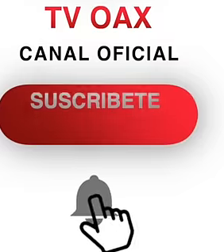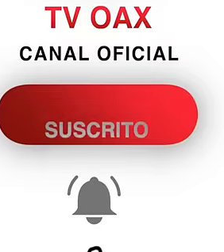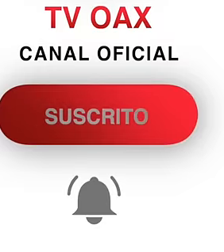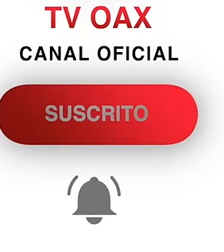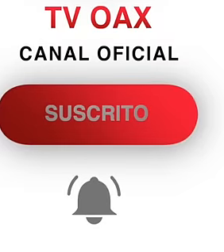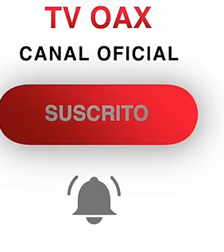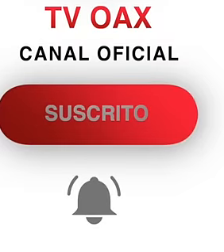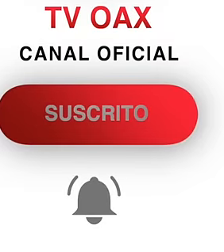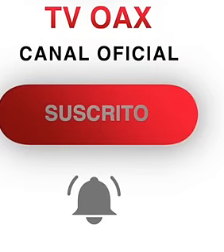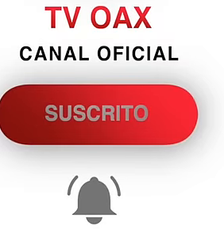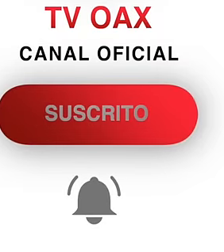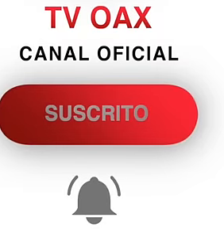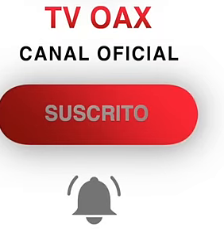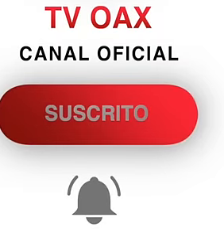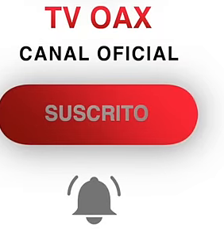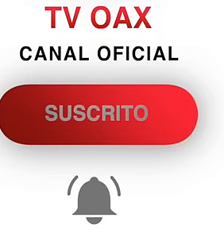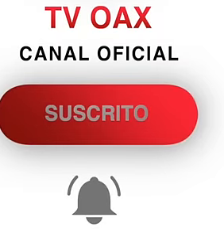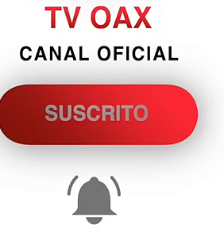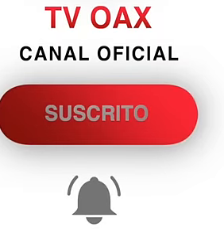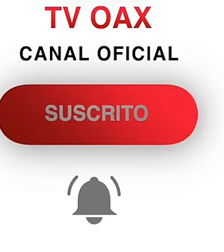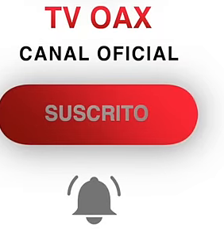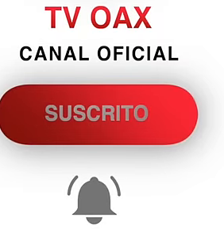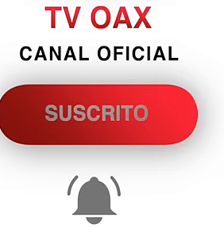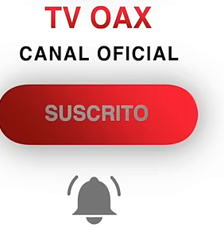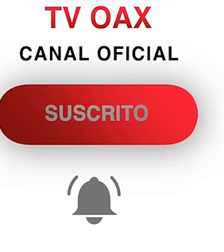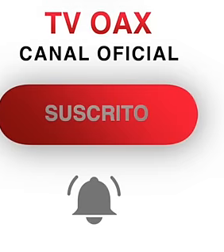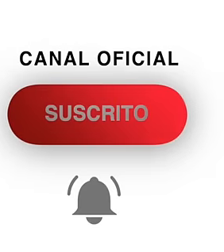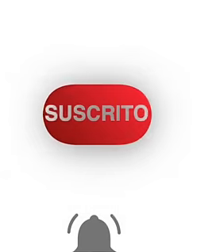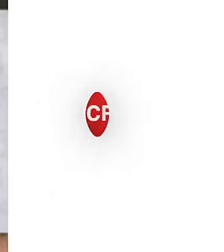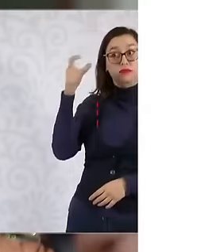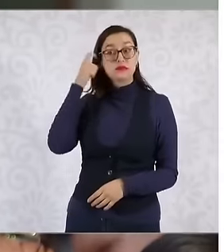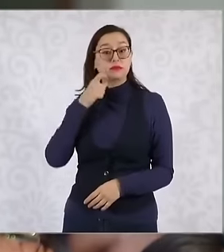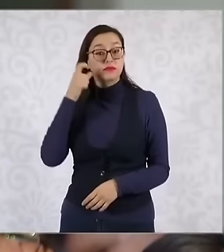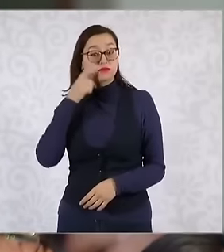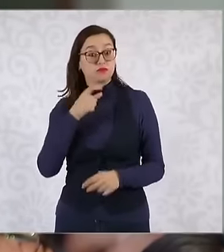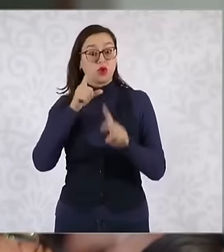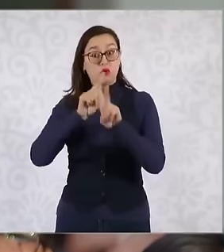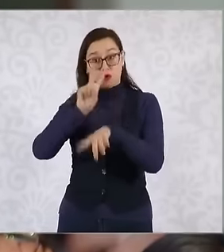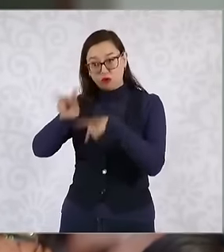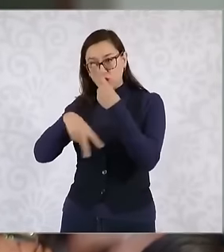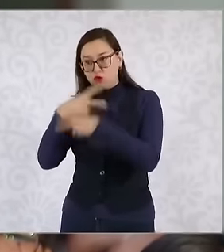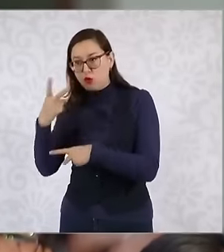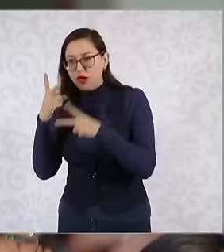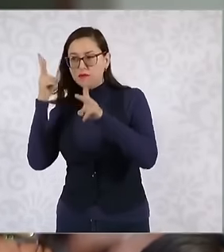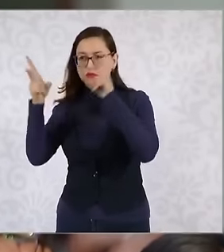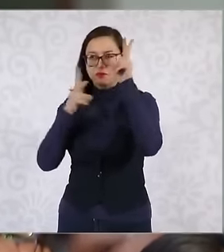you had This visit to the State of Guerrero, ask if you already have an evaluation, a summary of the